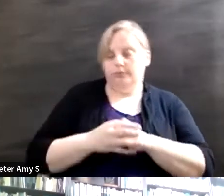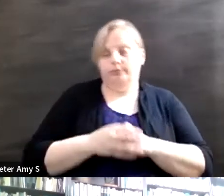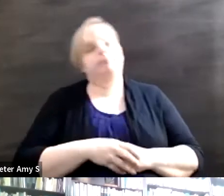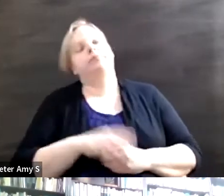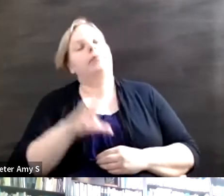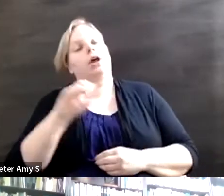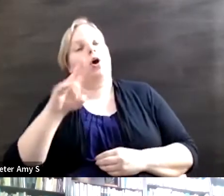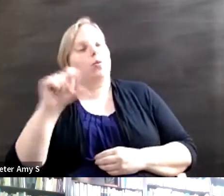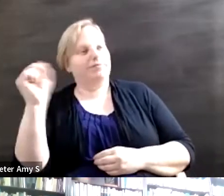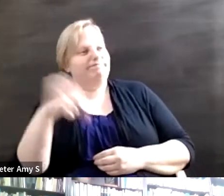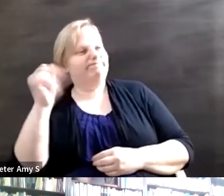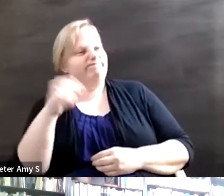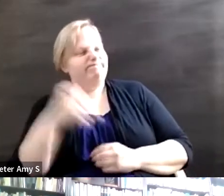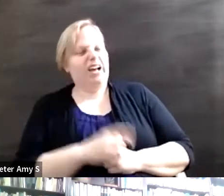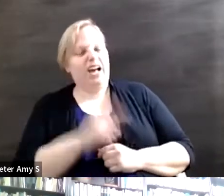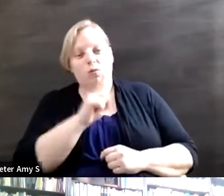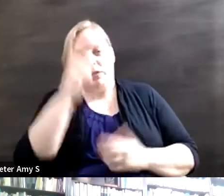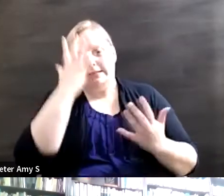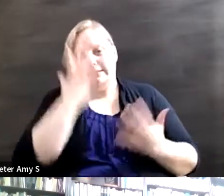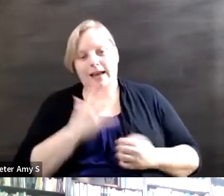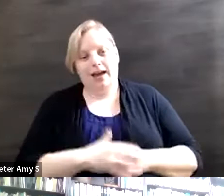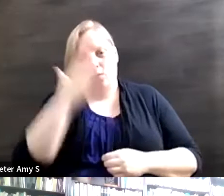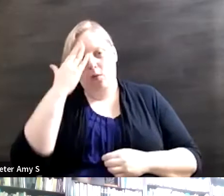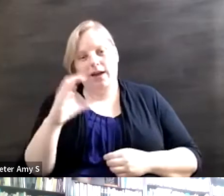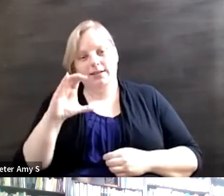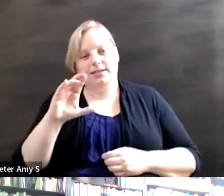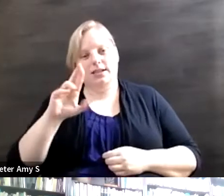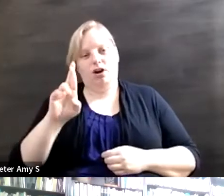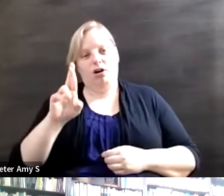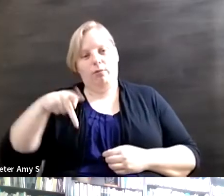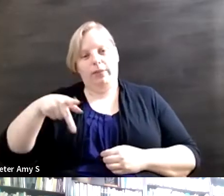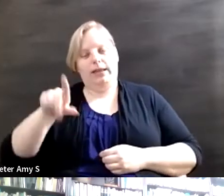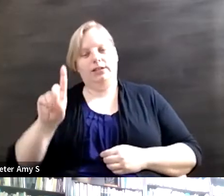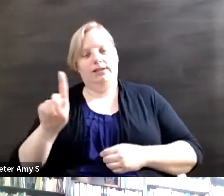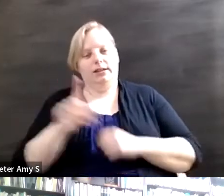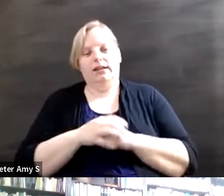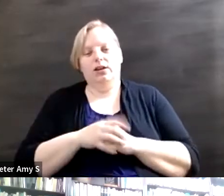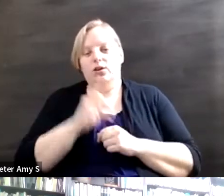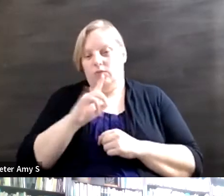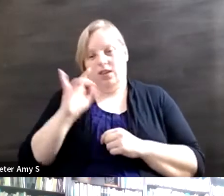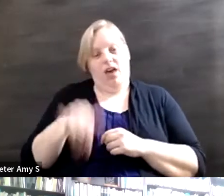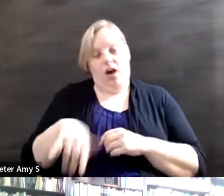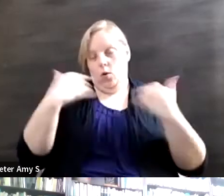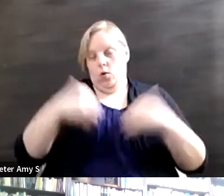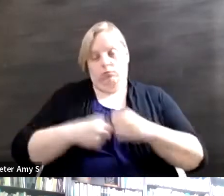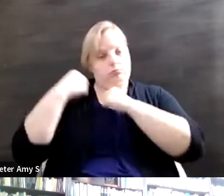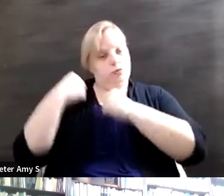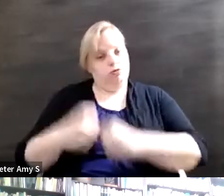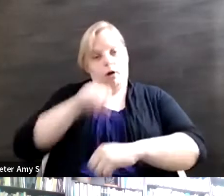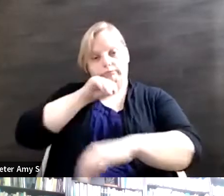think it's a pity because the CRPD is, was very influenced by the Americans with Disabilities Act,